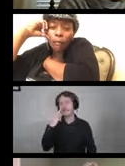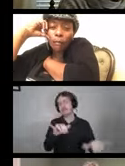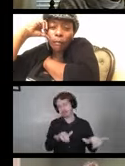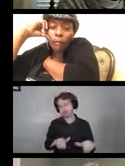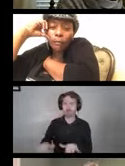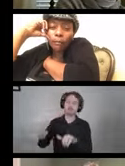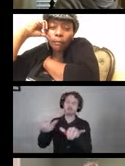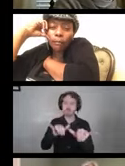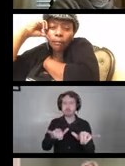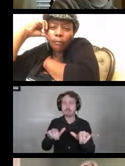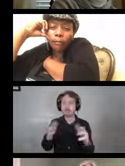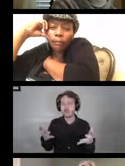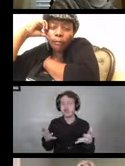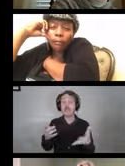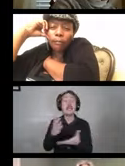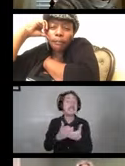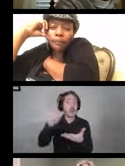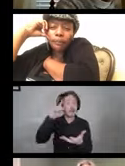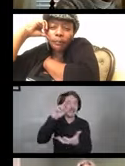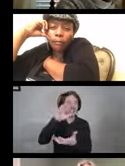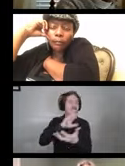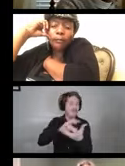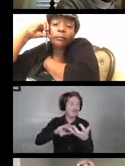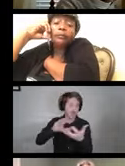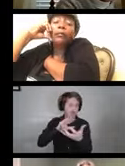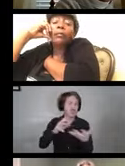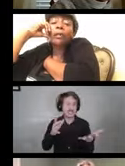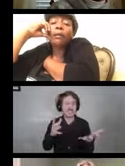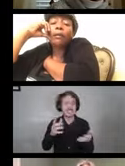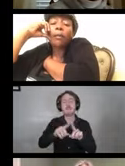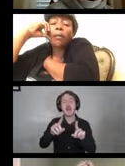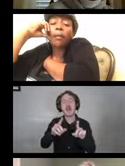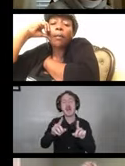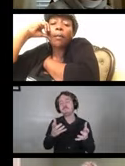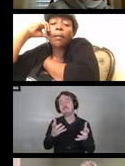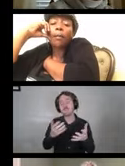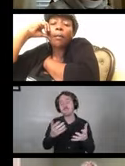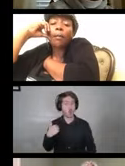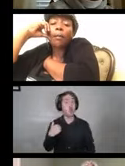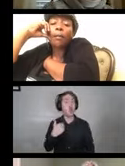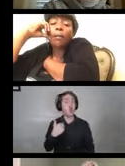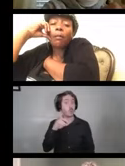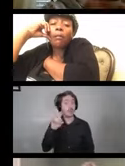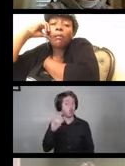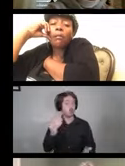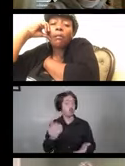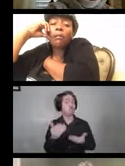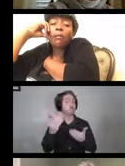There has been some confusion about that. We encourage you as we do to go back and reference